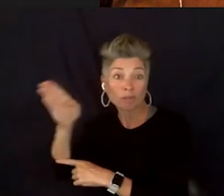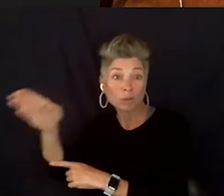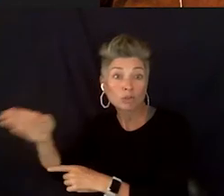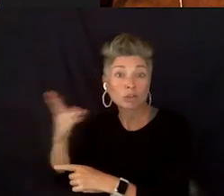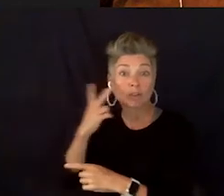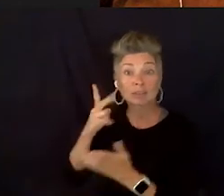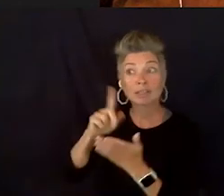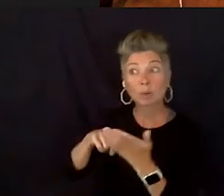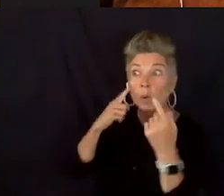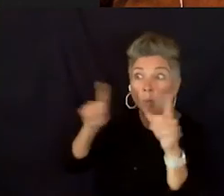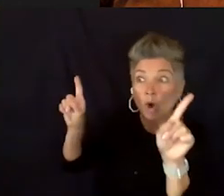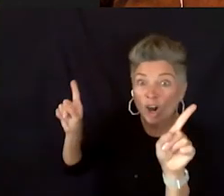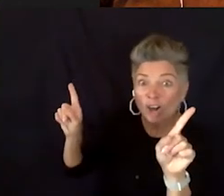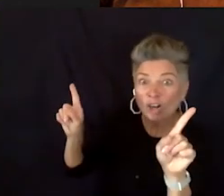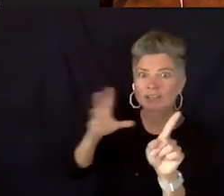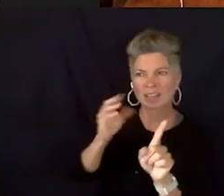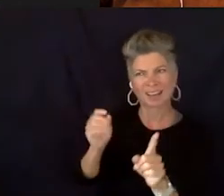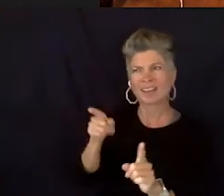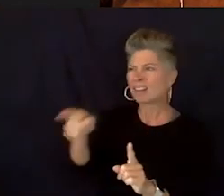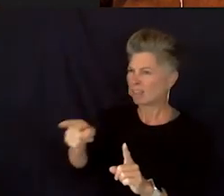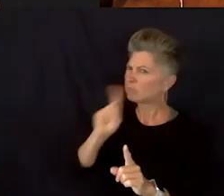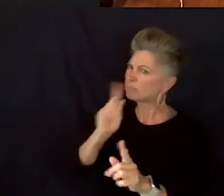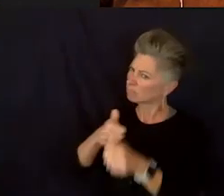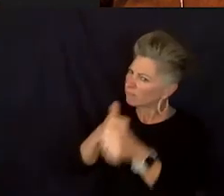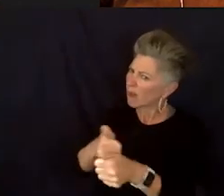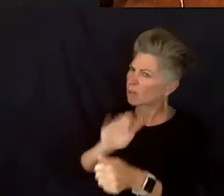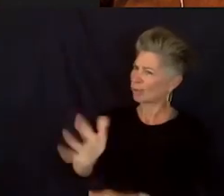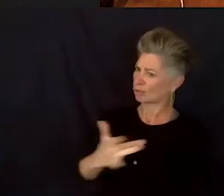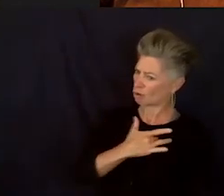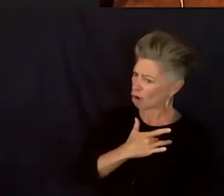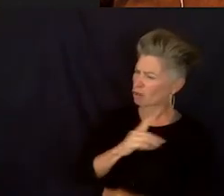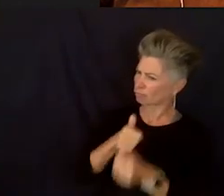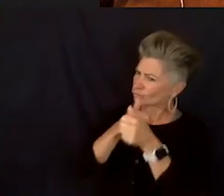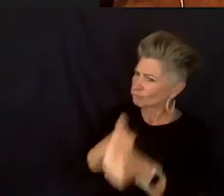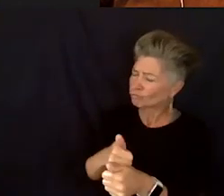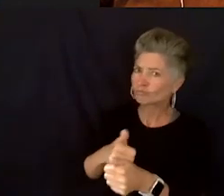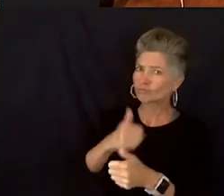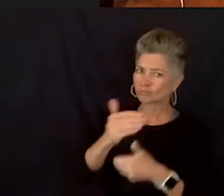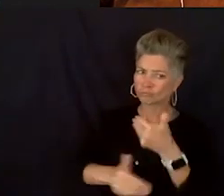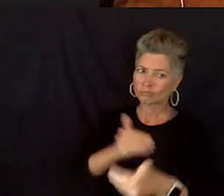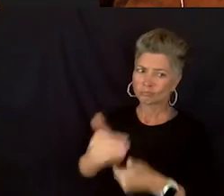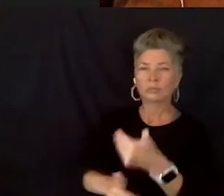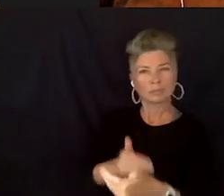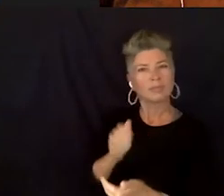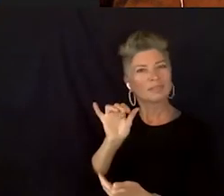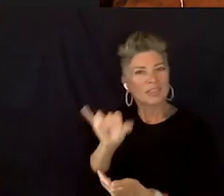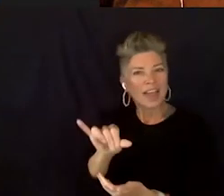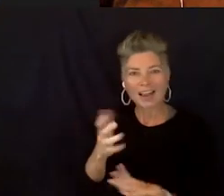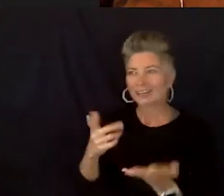and just being true to themselves. Even if they like you know, they're a goofy one and xyz.